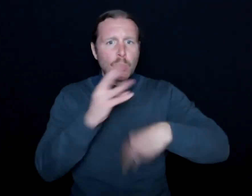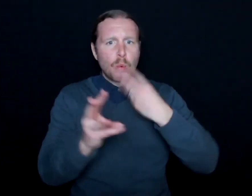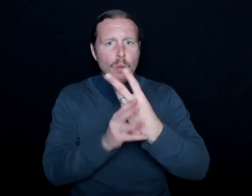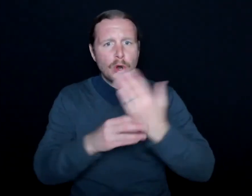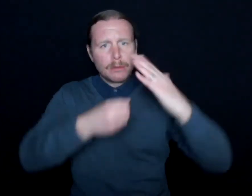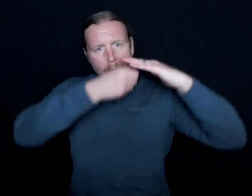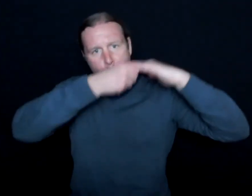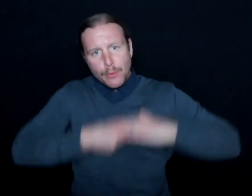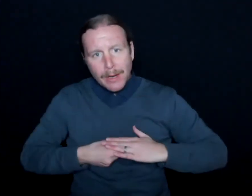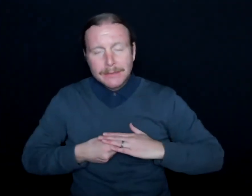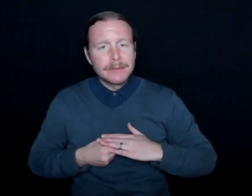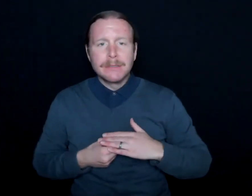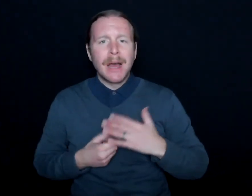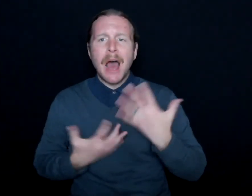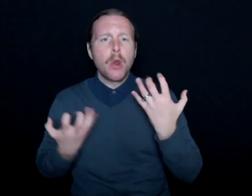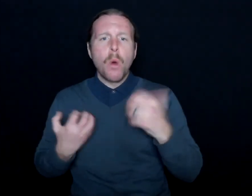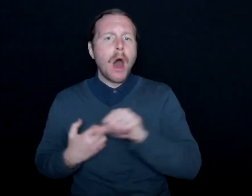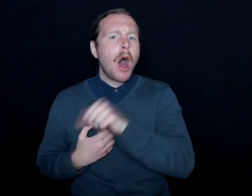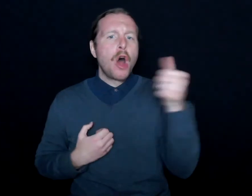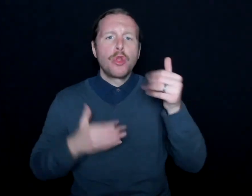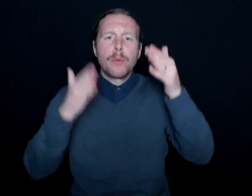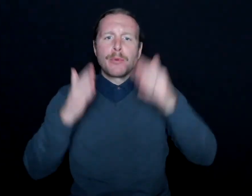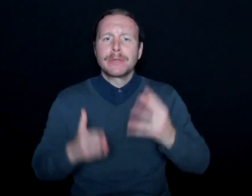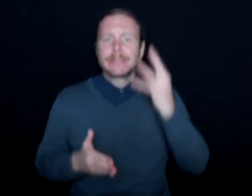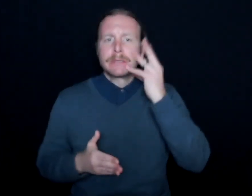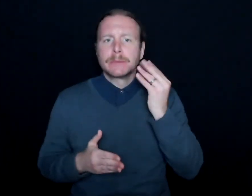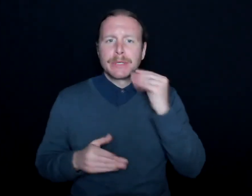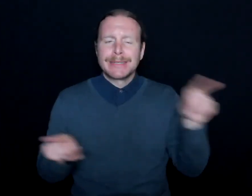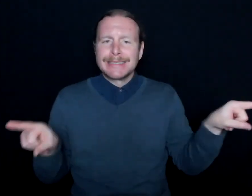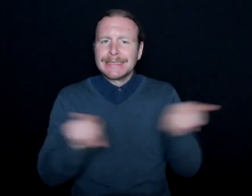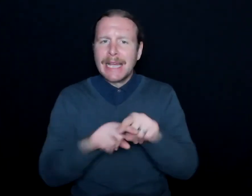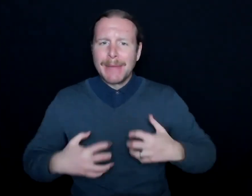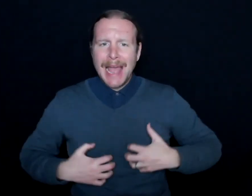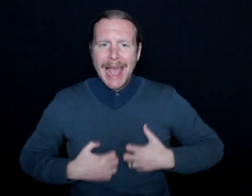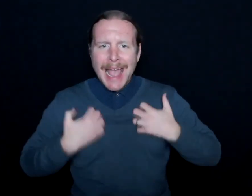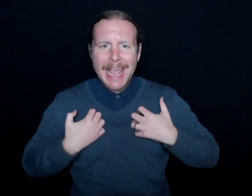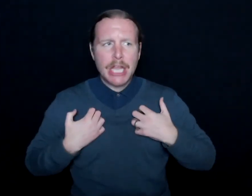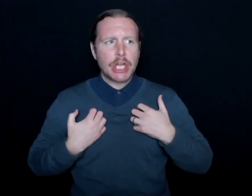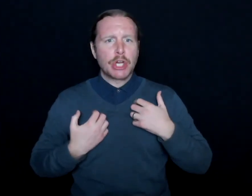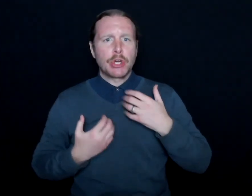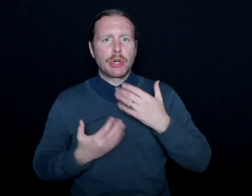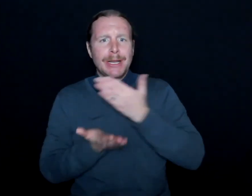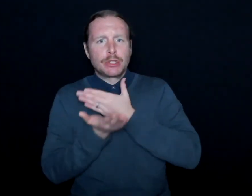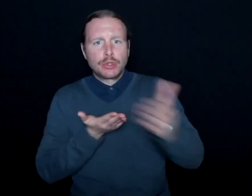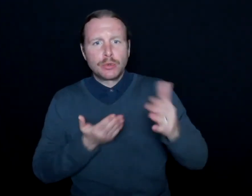that no other people experience the same anger and distrust and exclusion that he does--